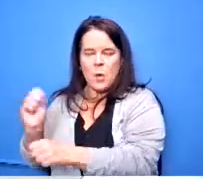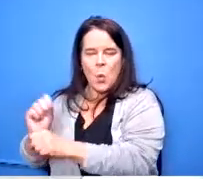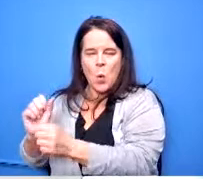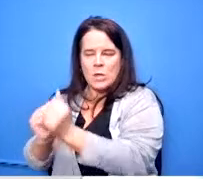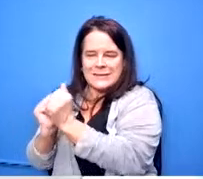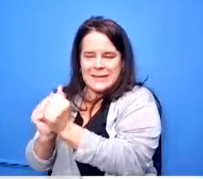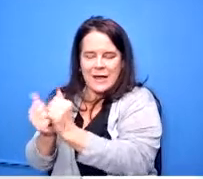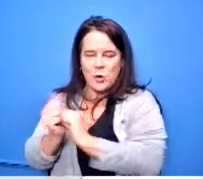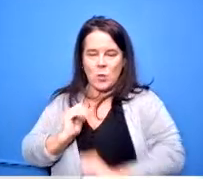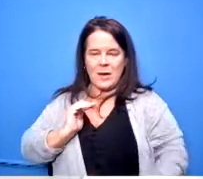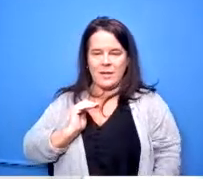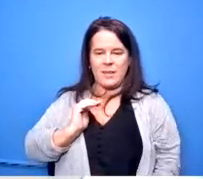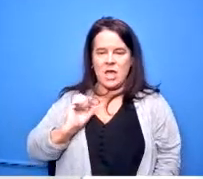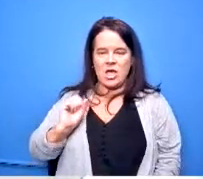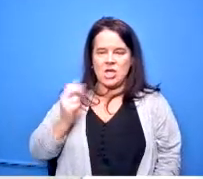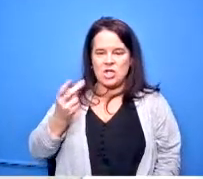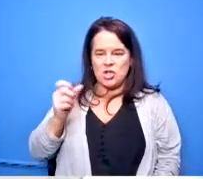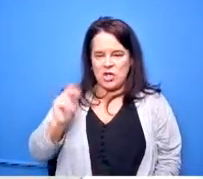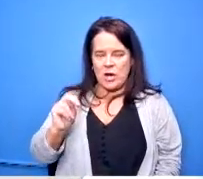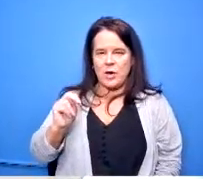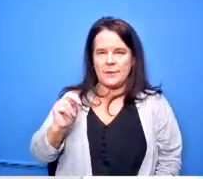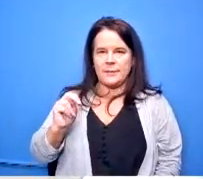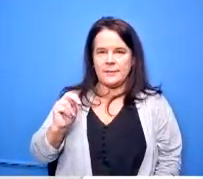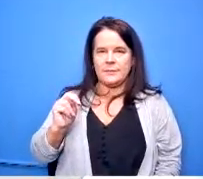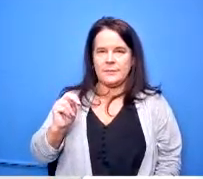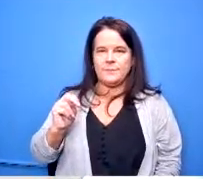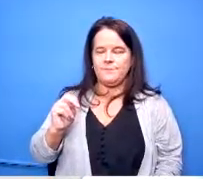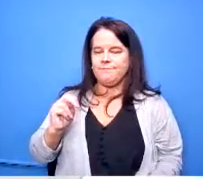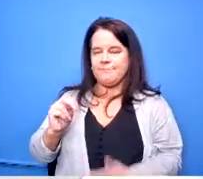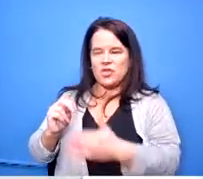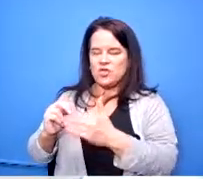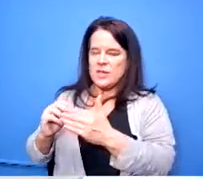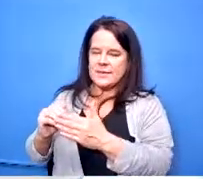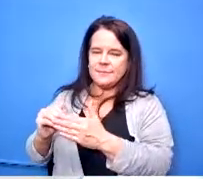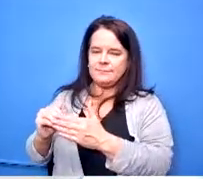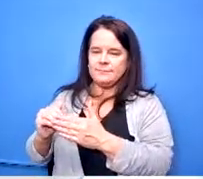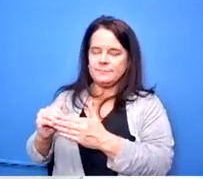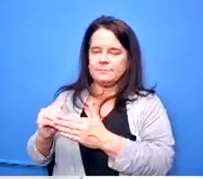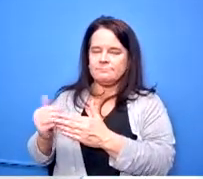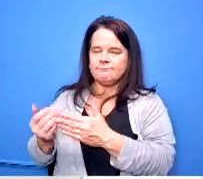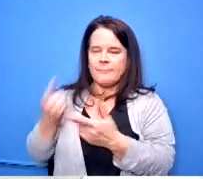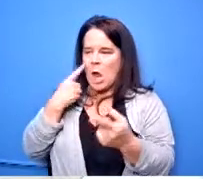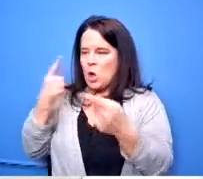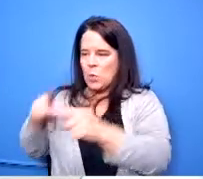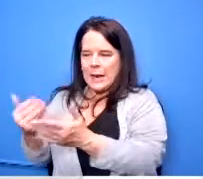this is just a renewal of that agreement with them and again it is no cost to the district